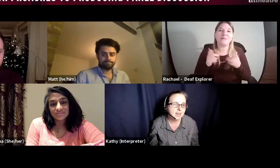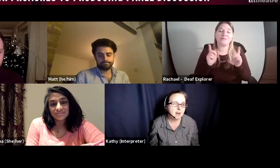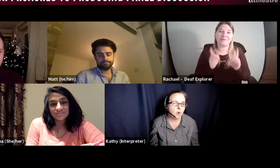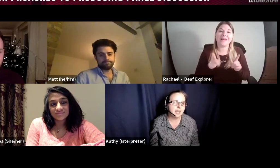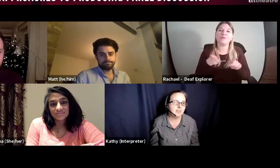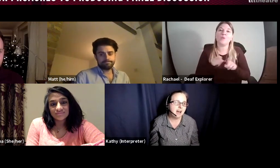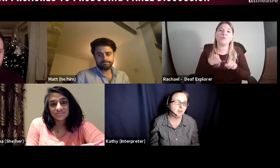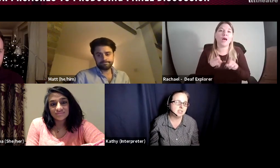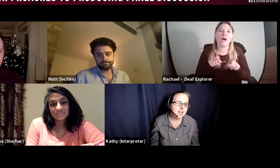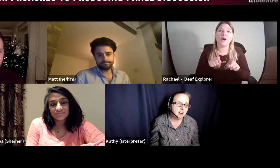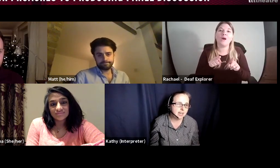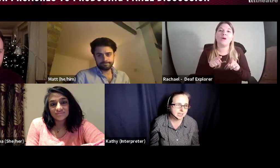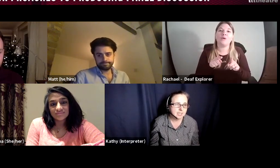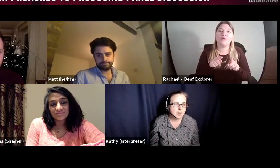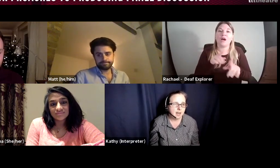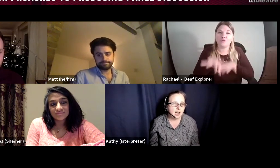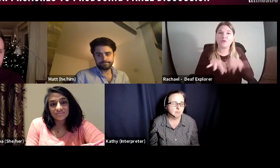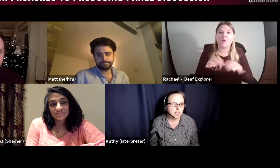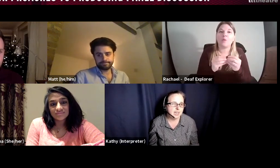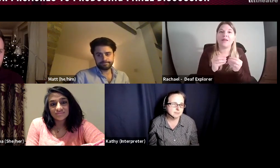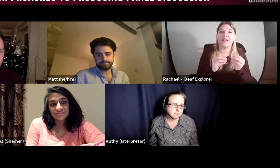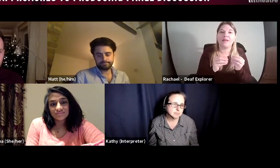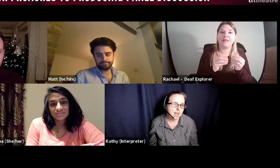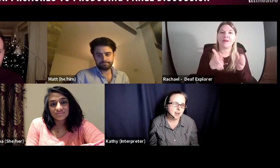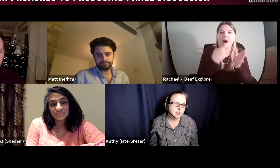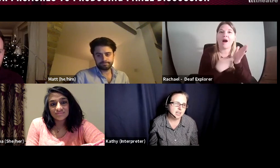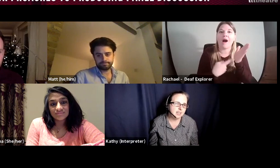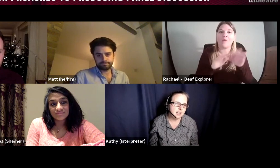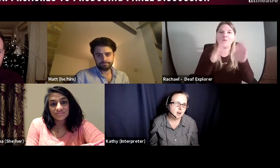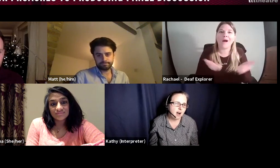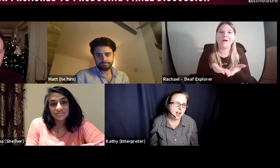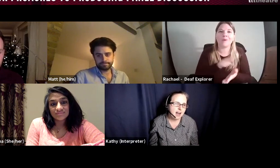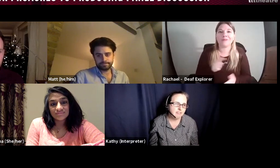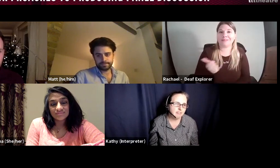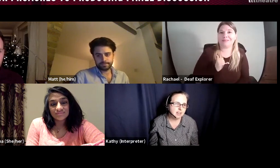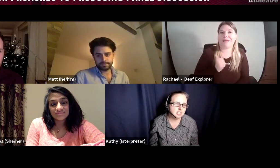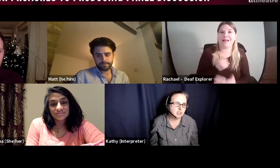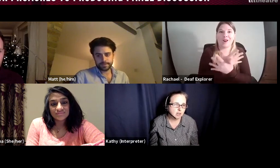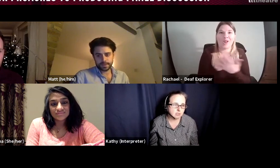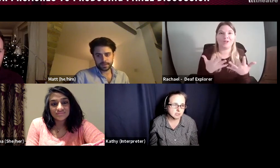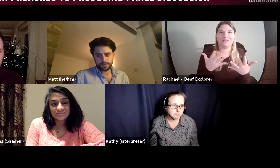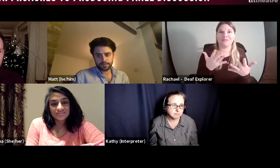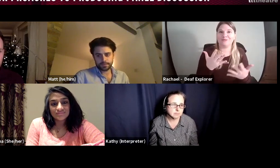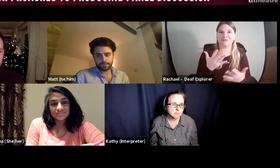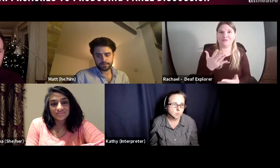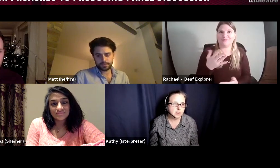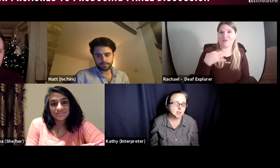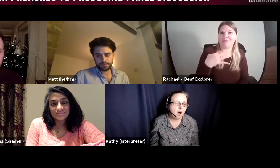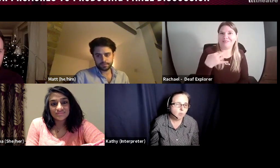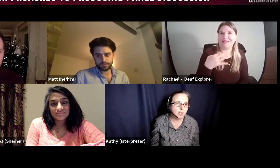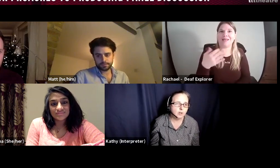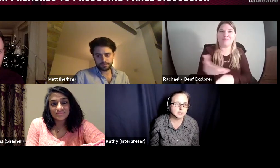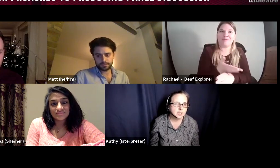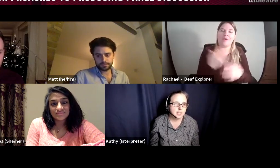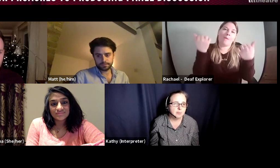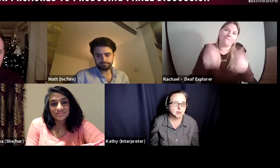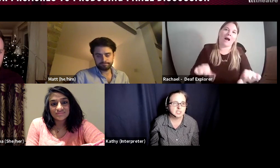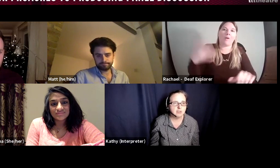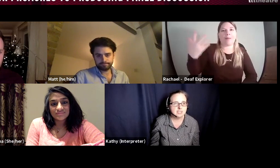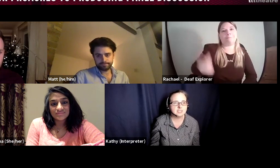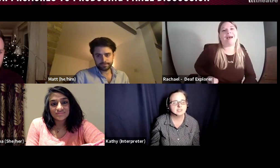working in that voluntarily really and I have struggled with the art world, because there is